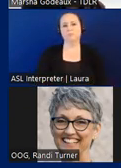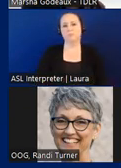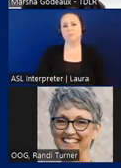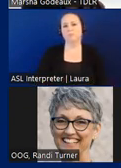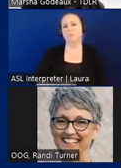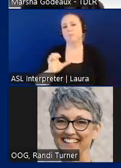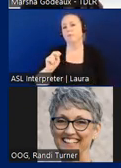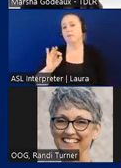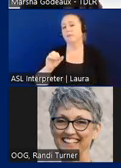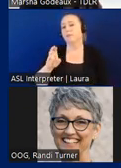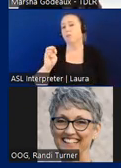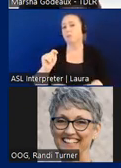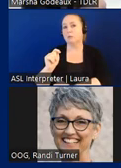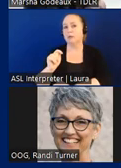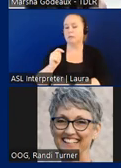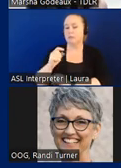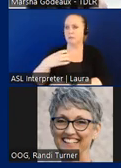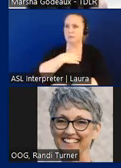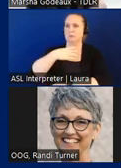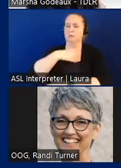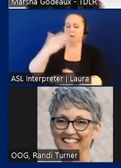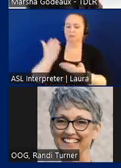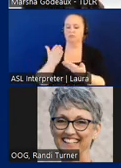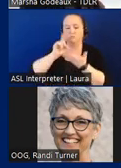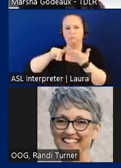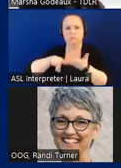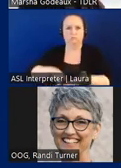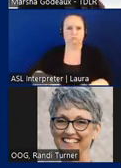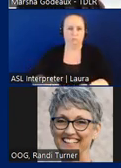and investigates complaints, that we'll talk about a little bit later, and the regulatory